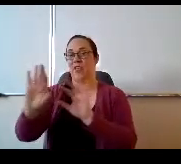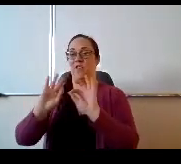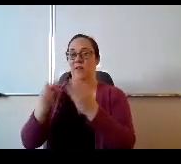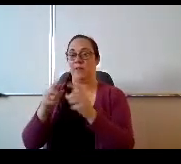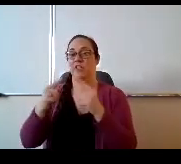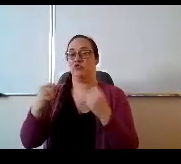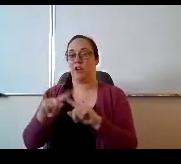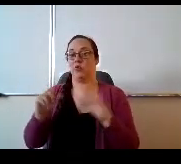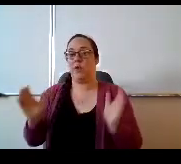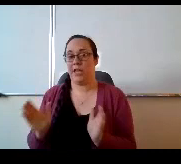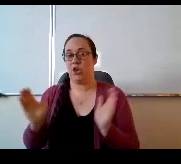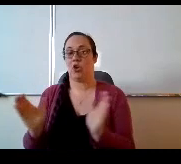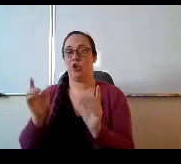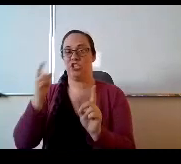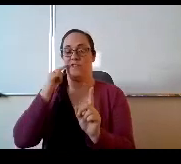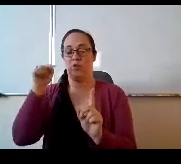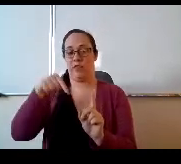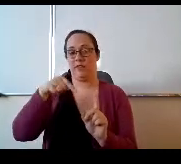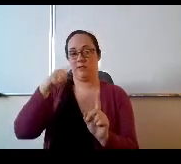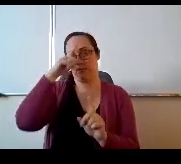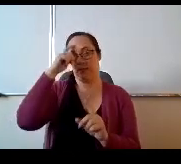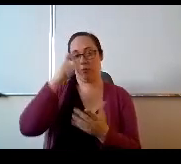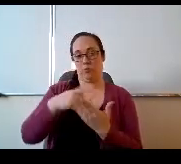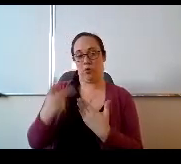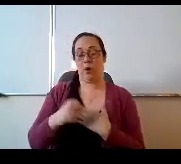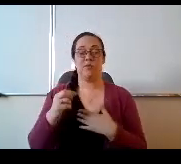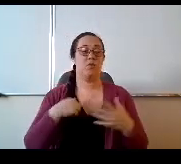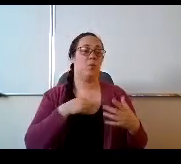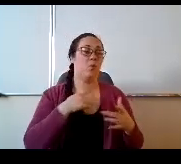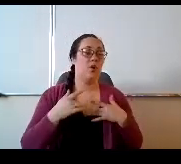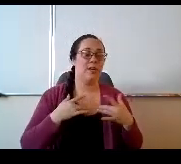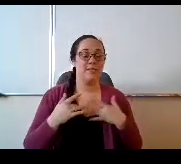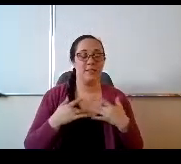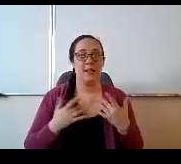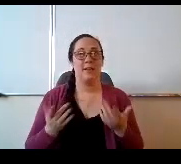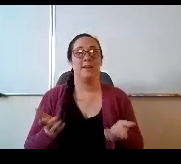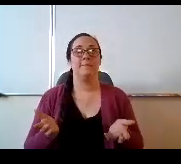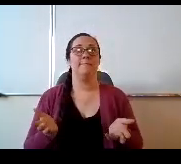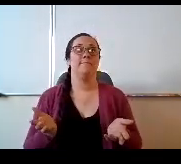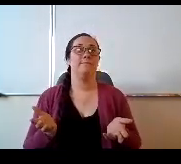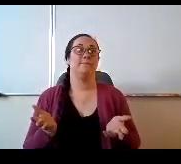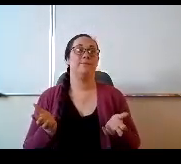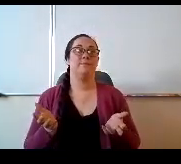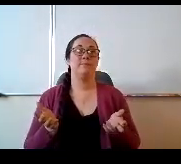to encourage them to do this work. So we're excited about it. It's it's really something that that